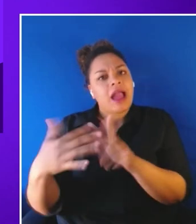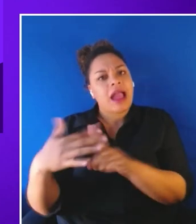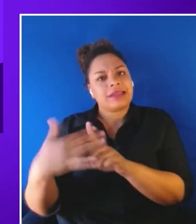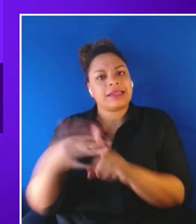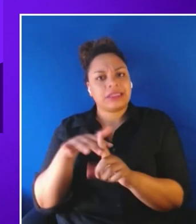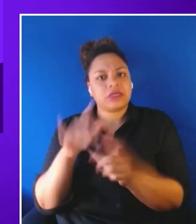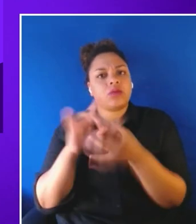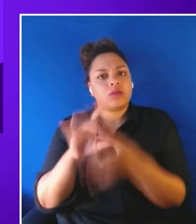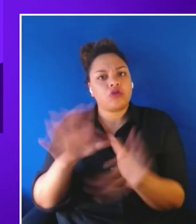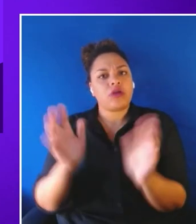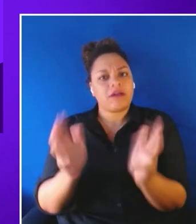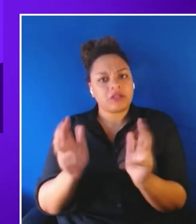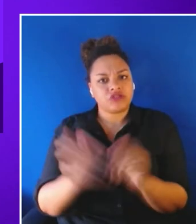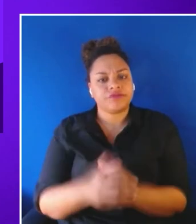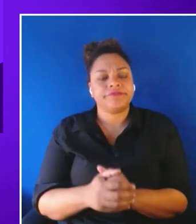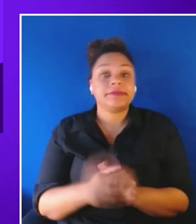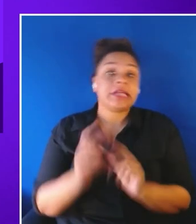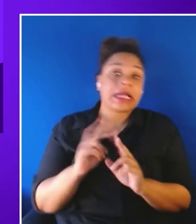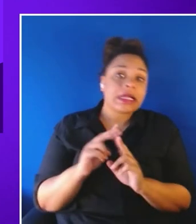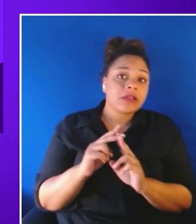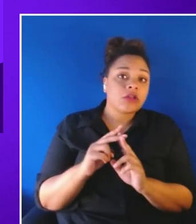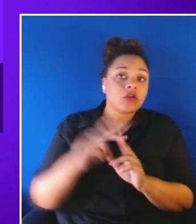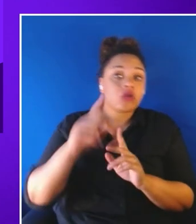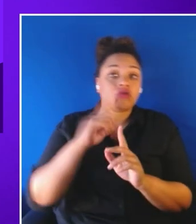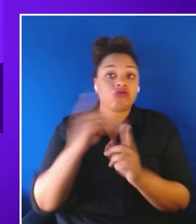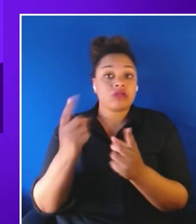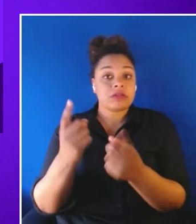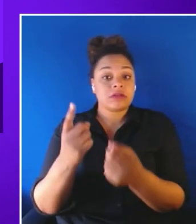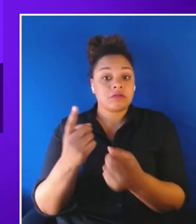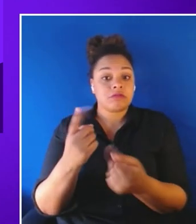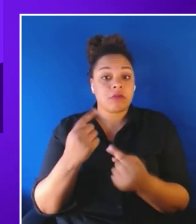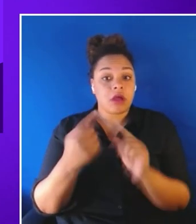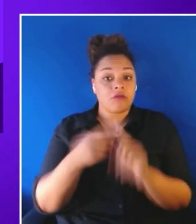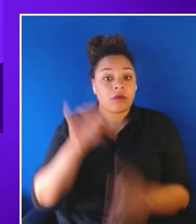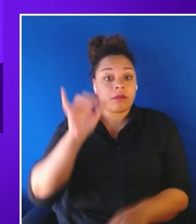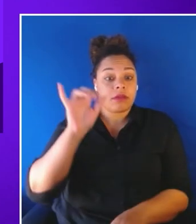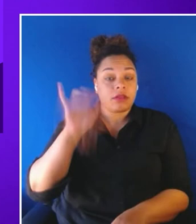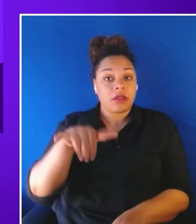This can be either a response of the VR to human or a contextual description of the narrative.